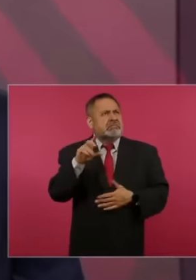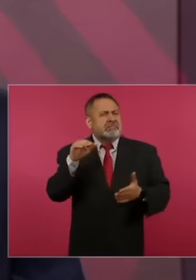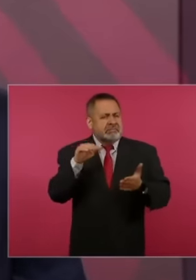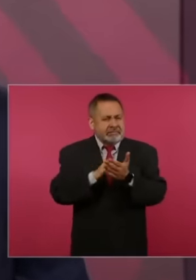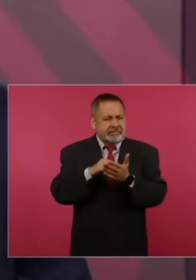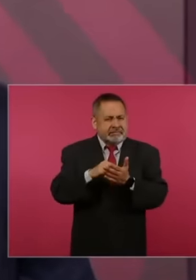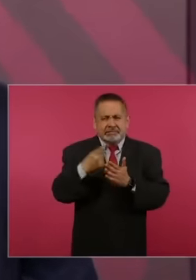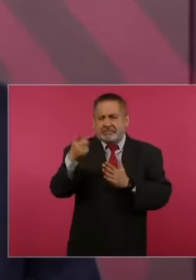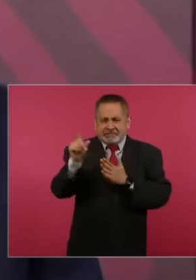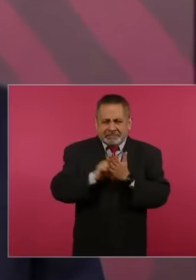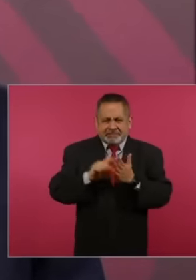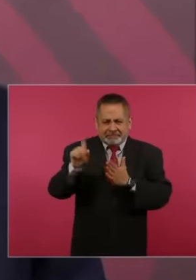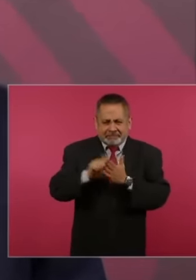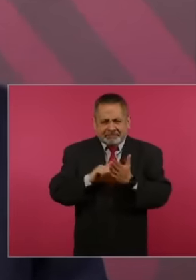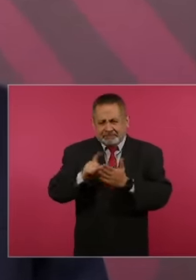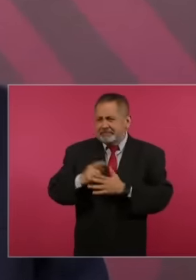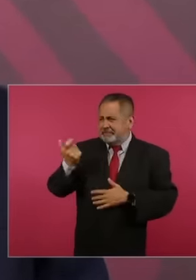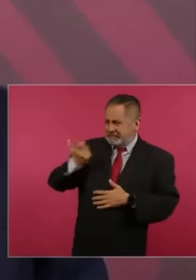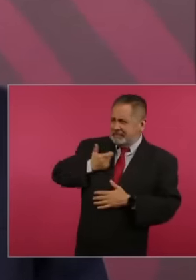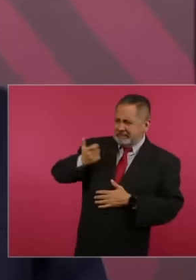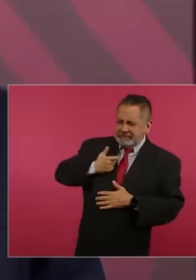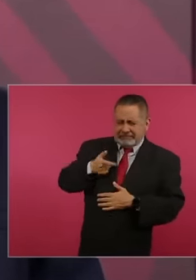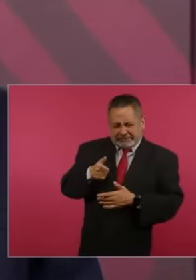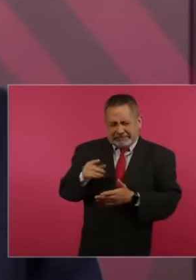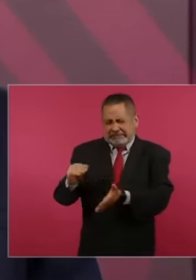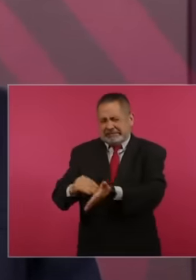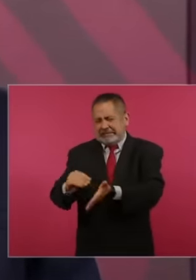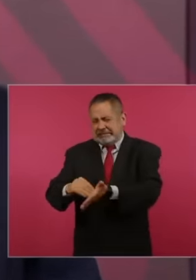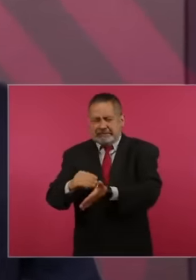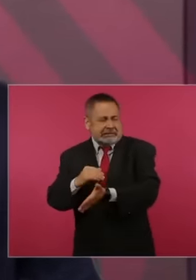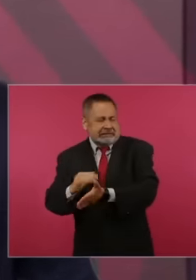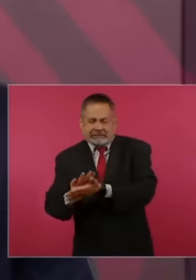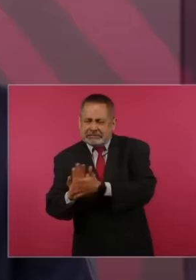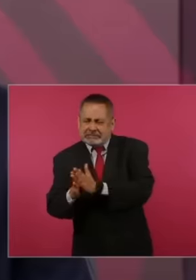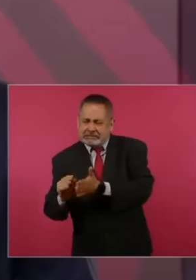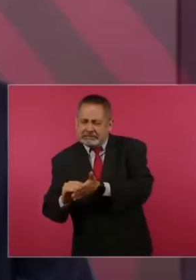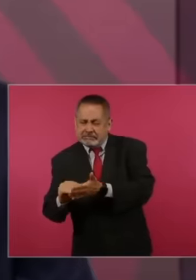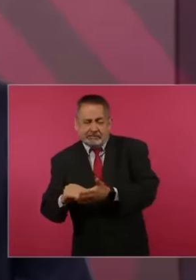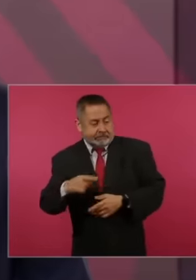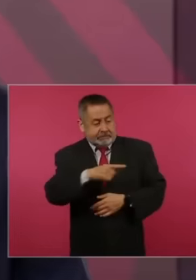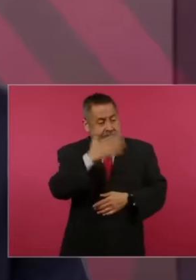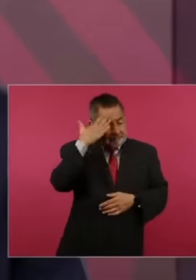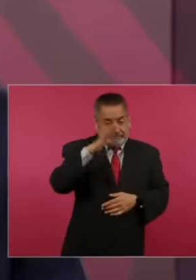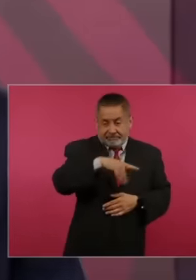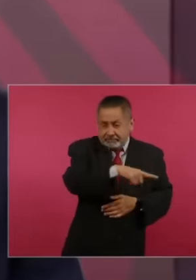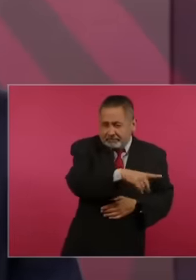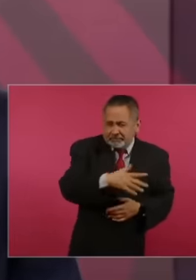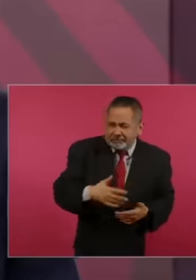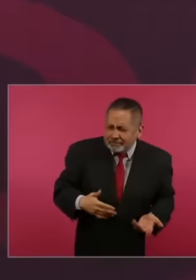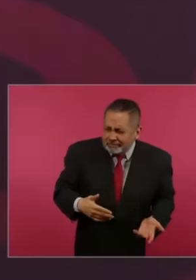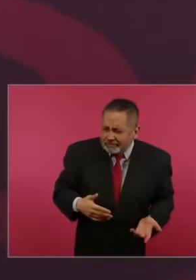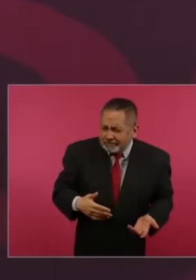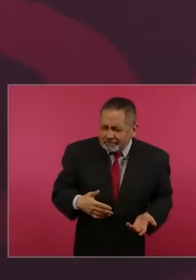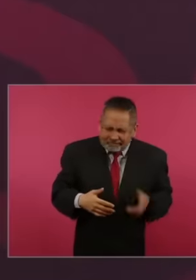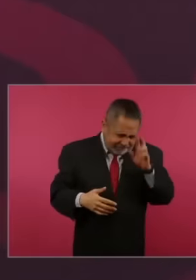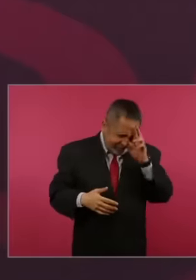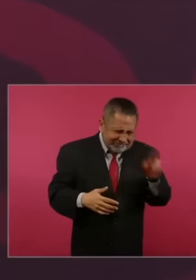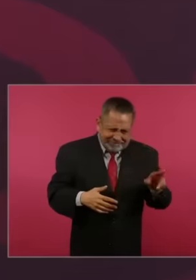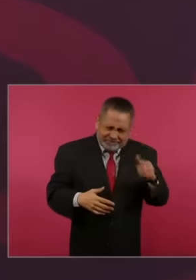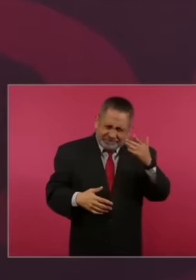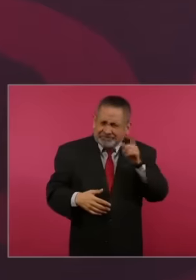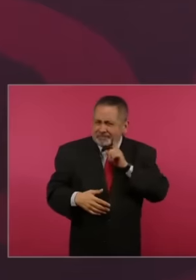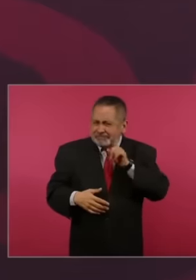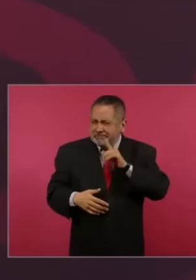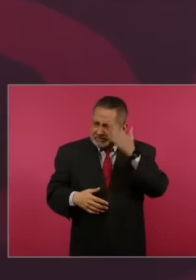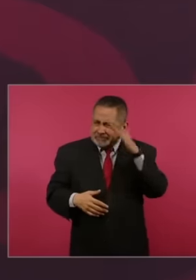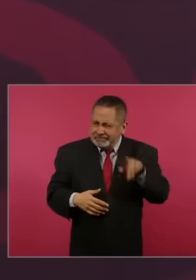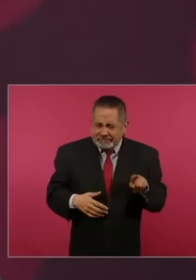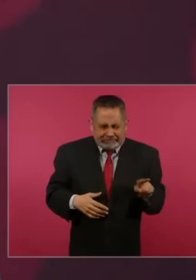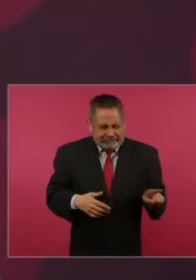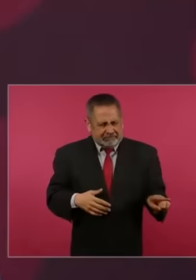per month would be paid to the lady with everything. respect